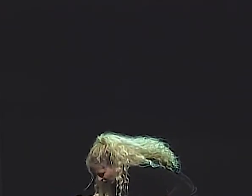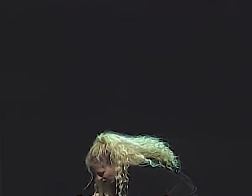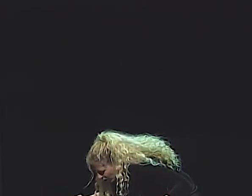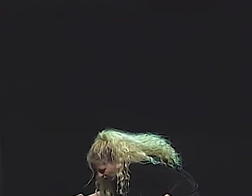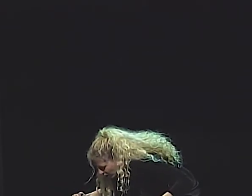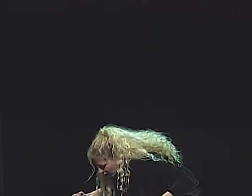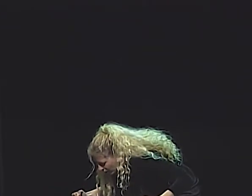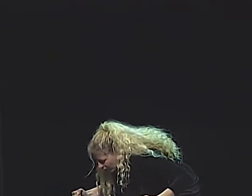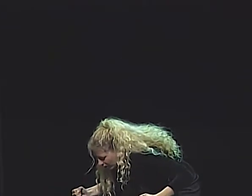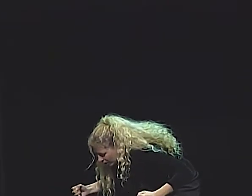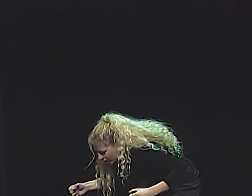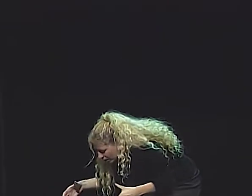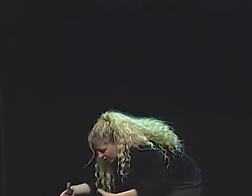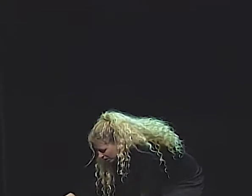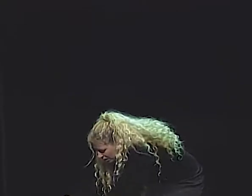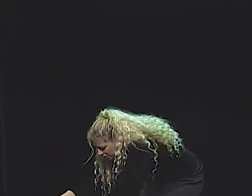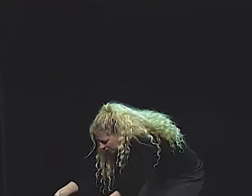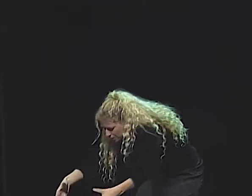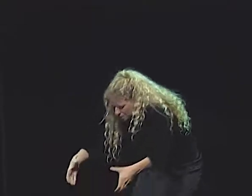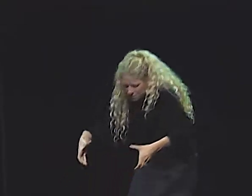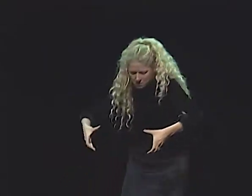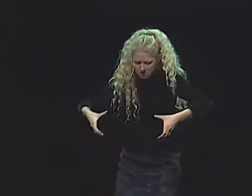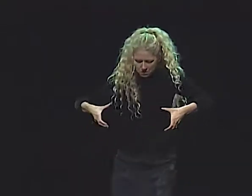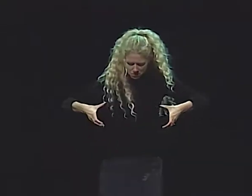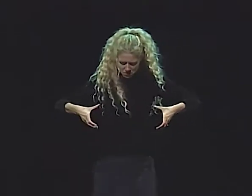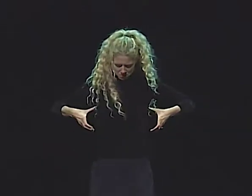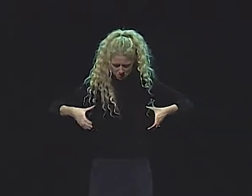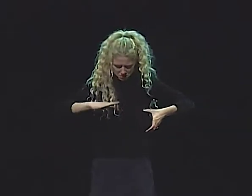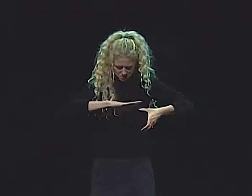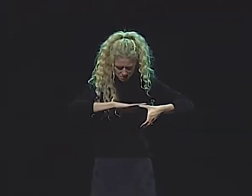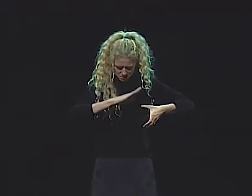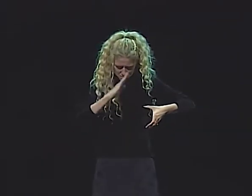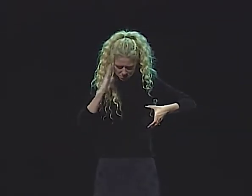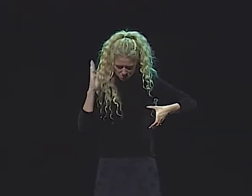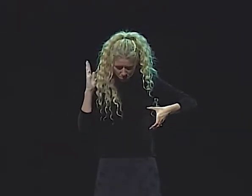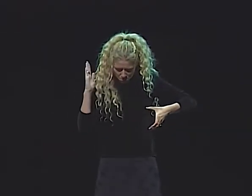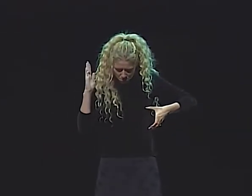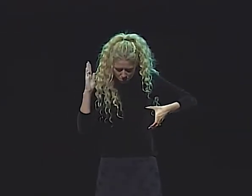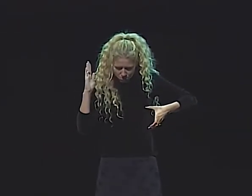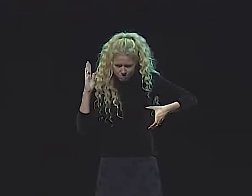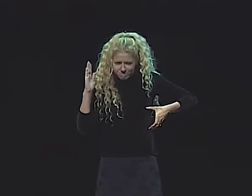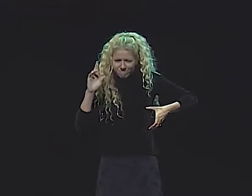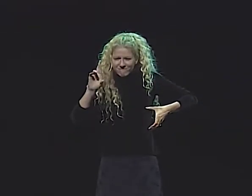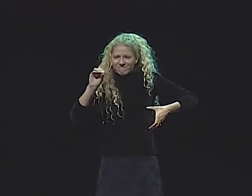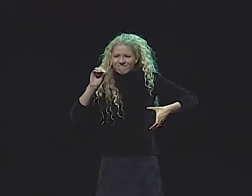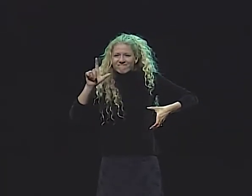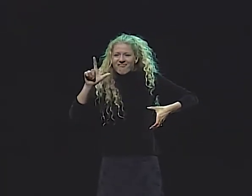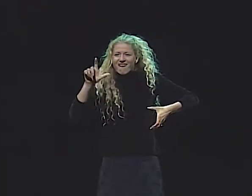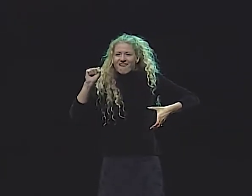BUT DIDN'T FIND ANYTHING USEFUL, AND THEN IN THE CABINET UNDERNEATH, SHE TOOK OUT A BOX